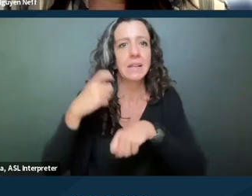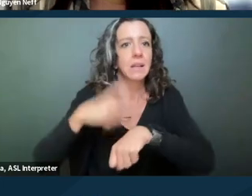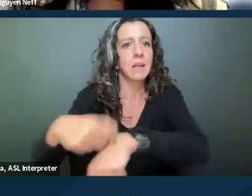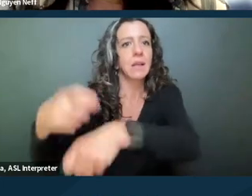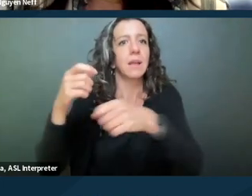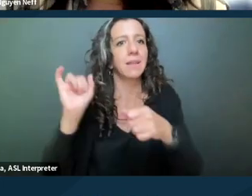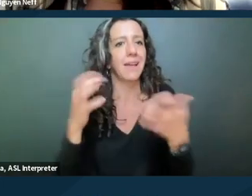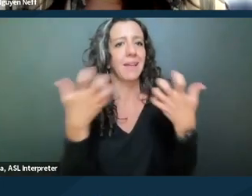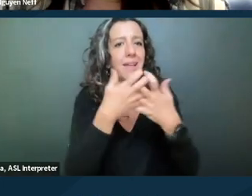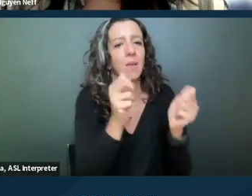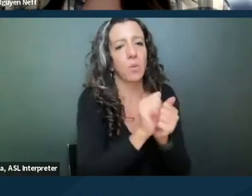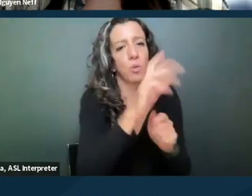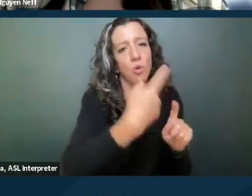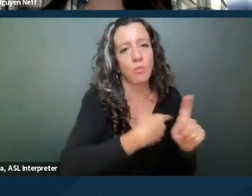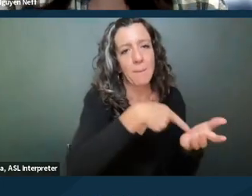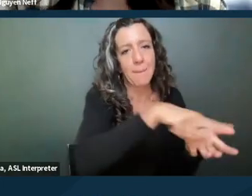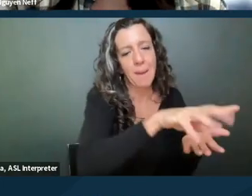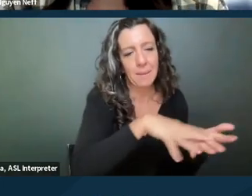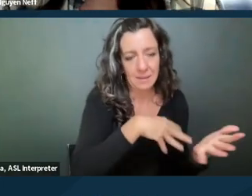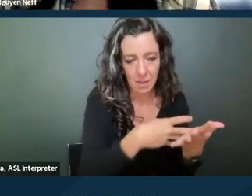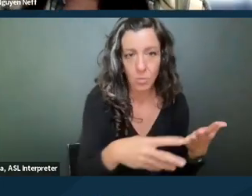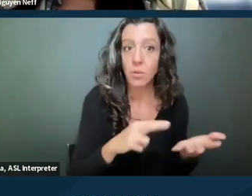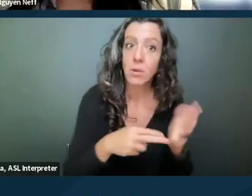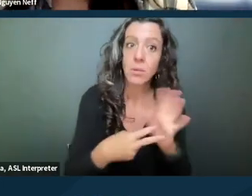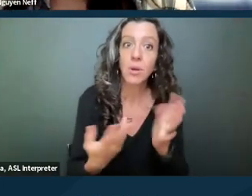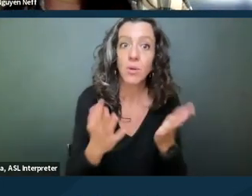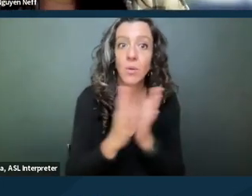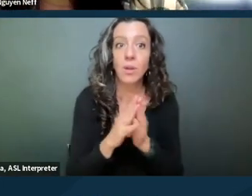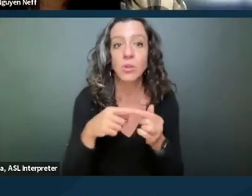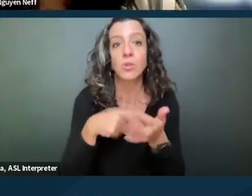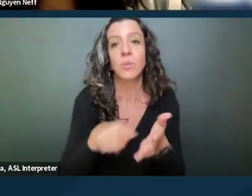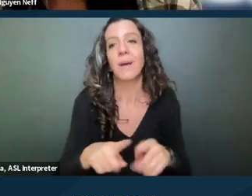with your rent payment schedule. So requesting to pay on a different day of the month,